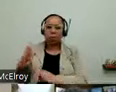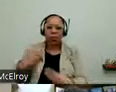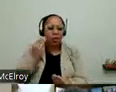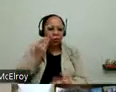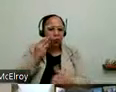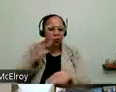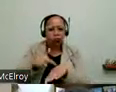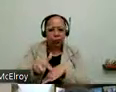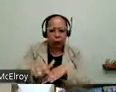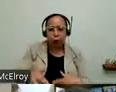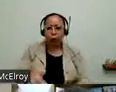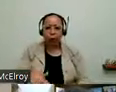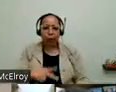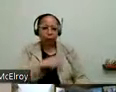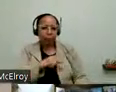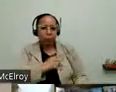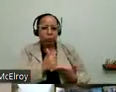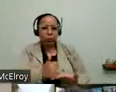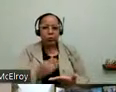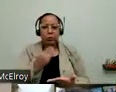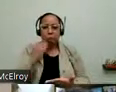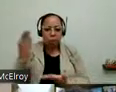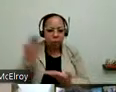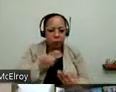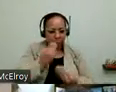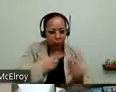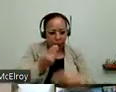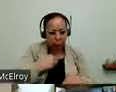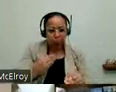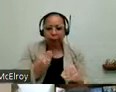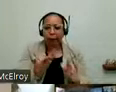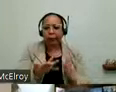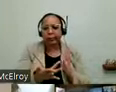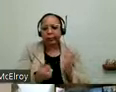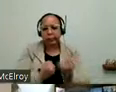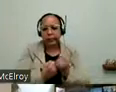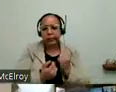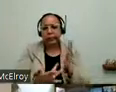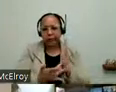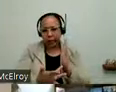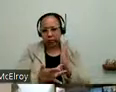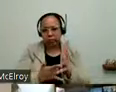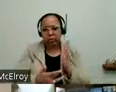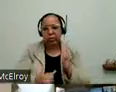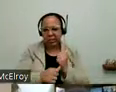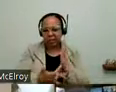information referral, personal assistance, and assistive technology.